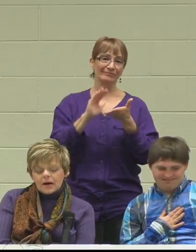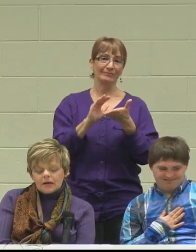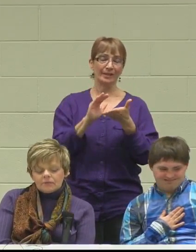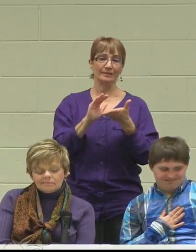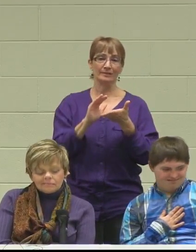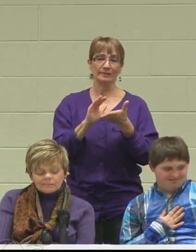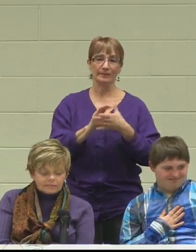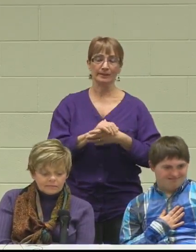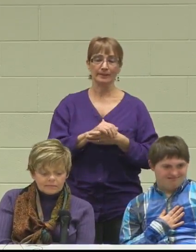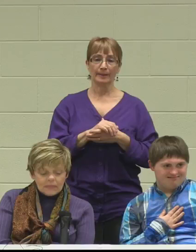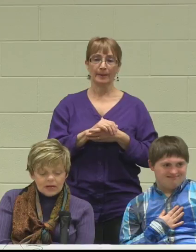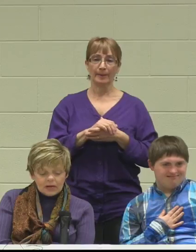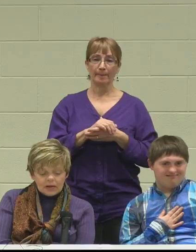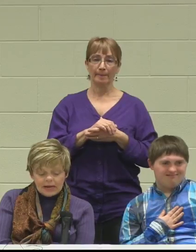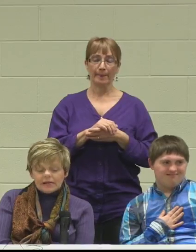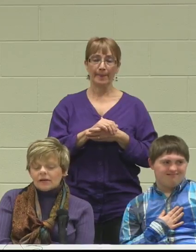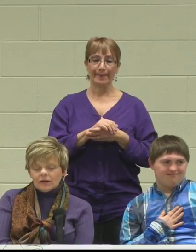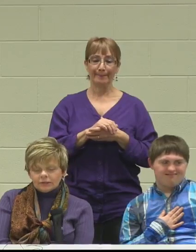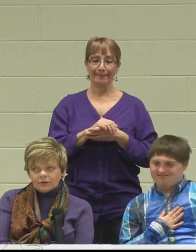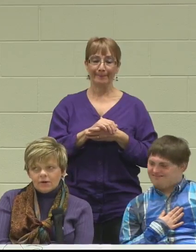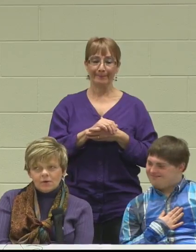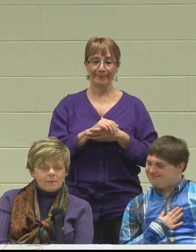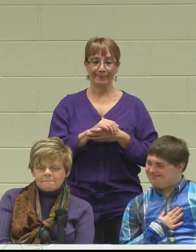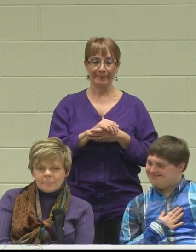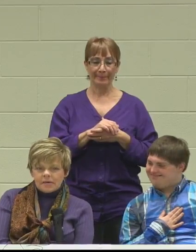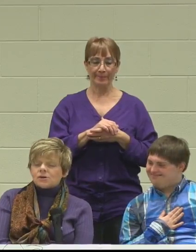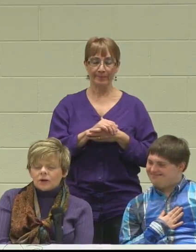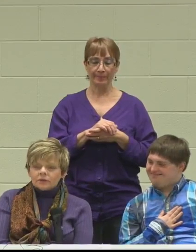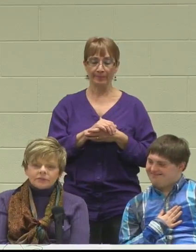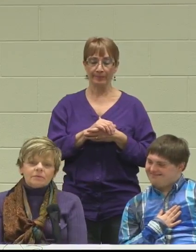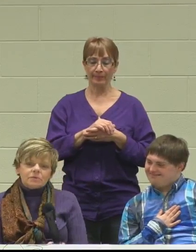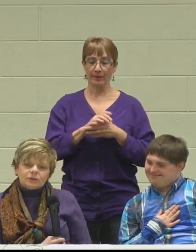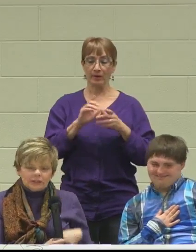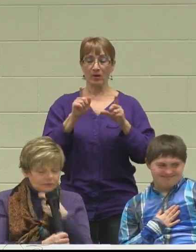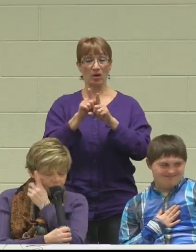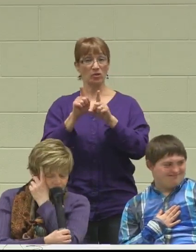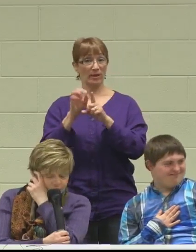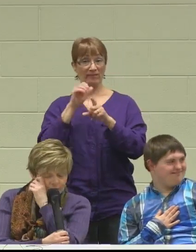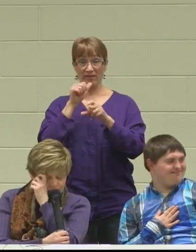and it also is hard for them to learn individual skills